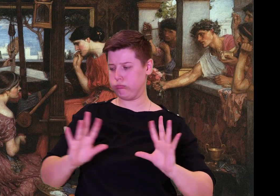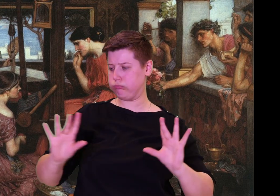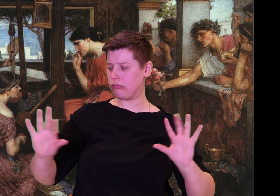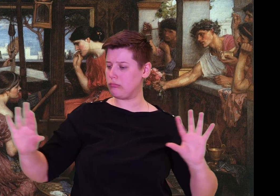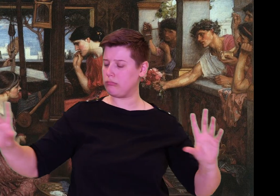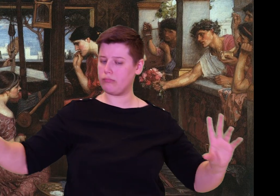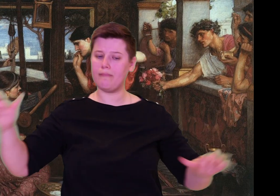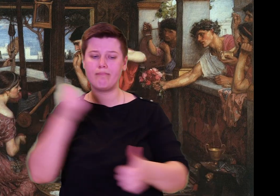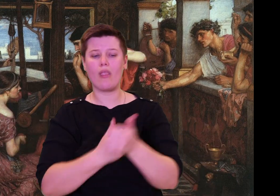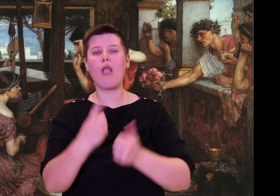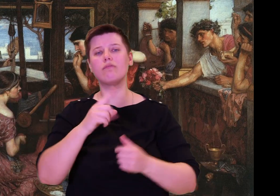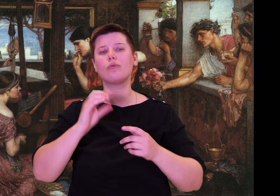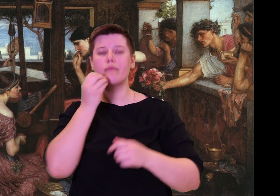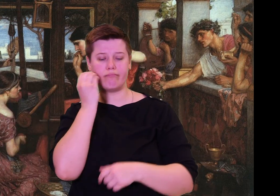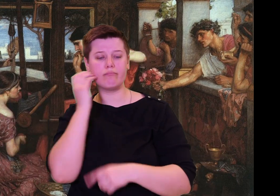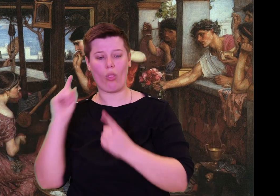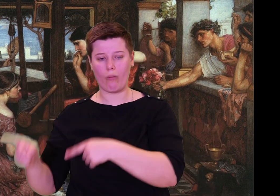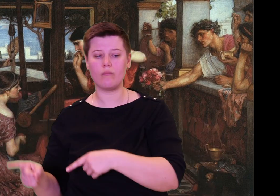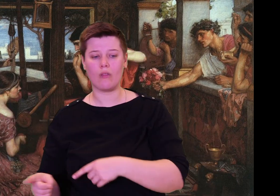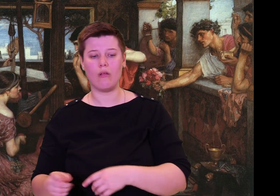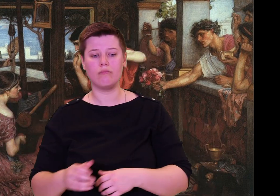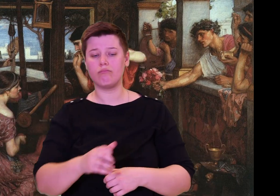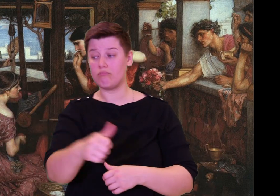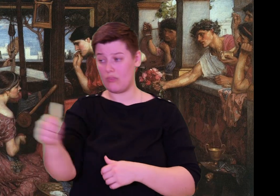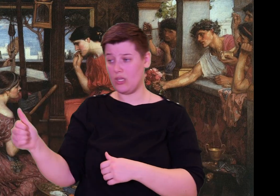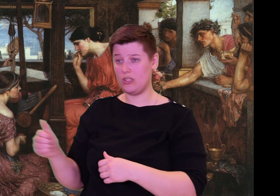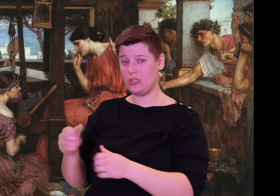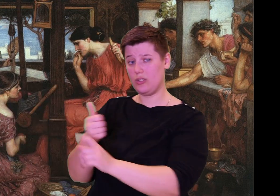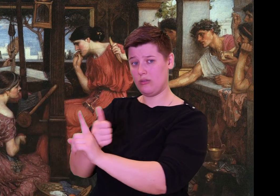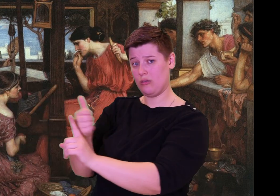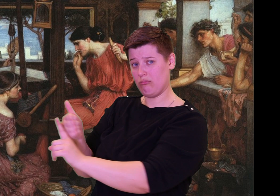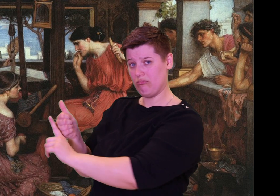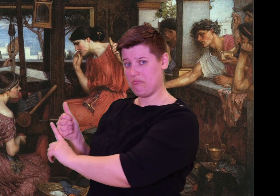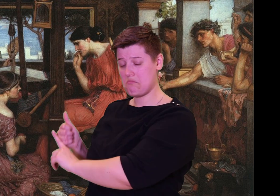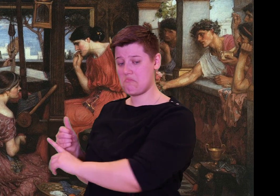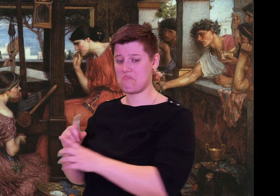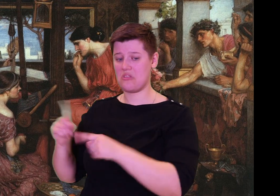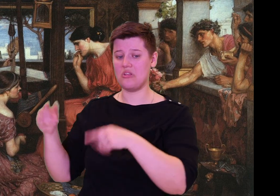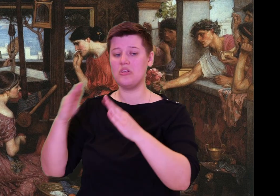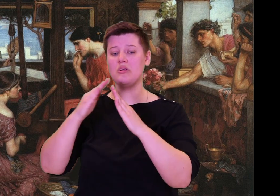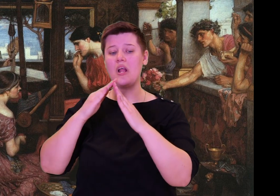Telemachus slipped out and at the beach he dipped his hands in salty gray seawater,